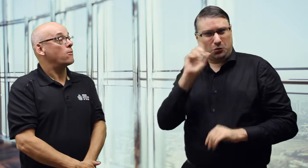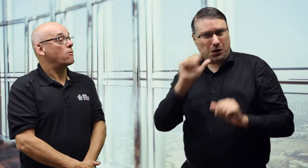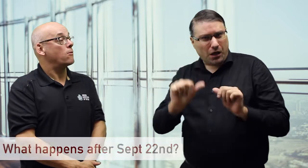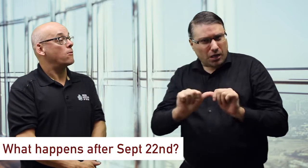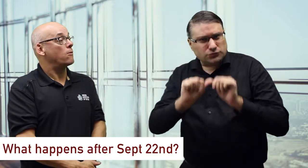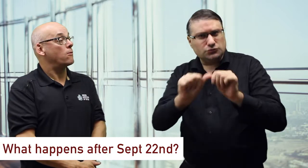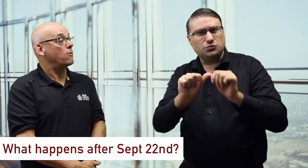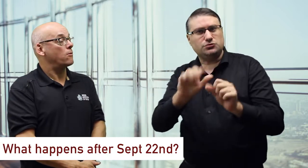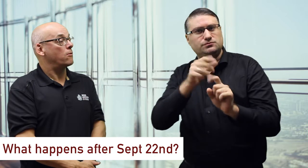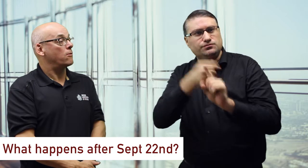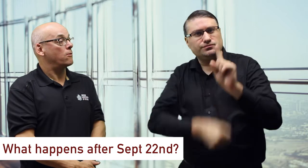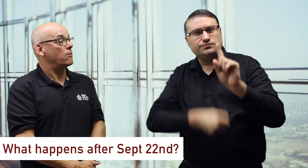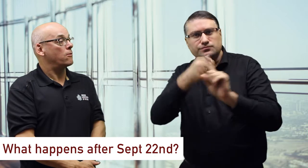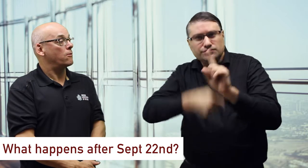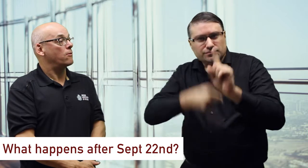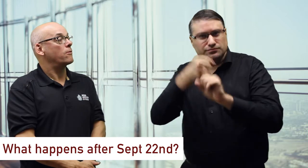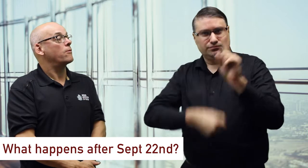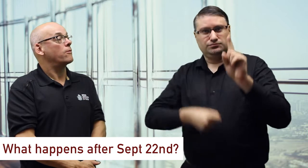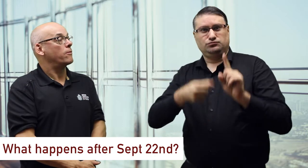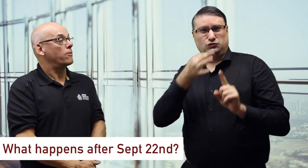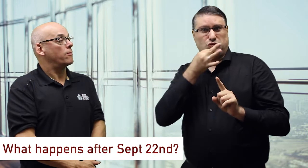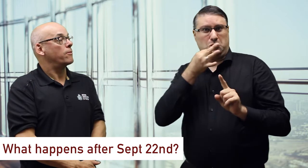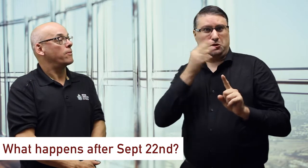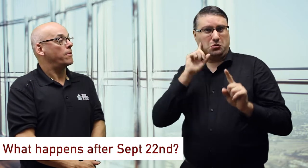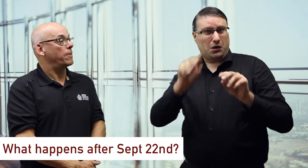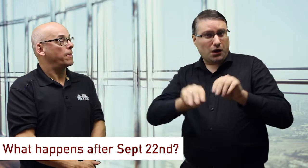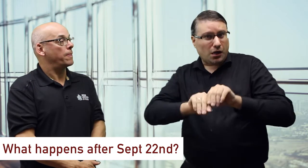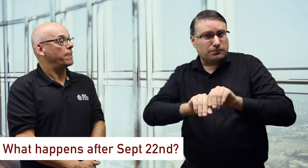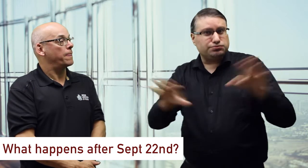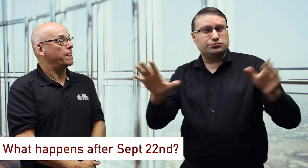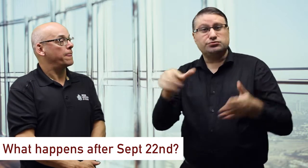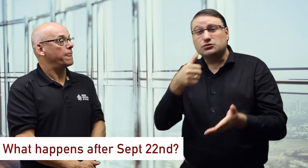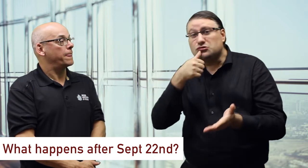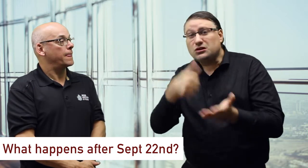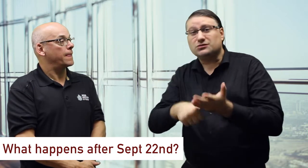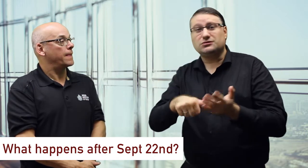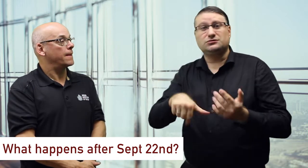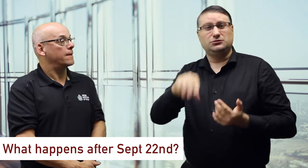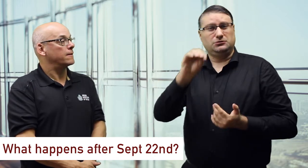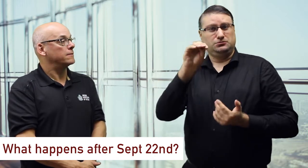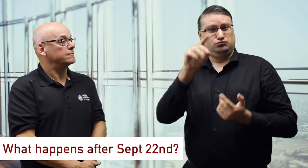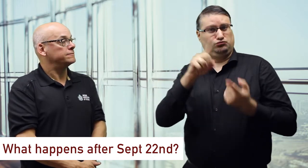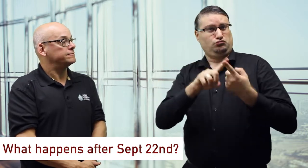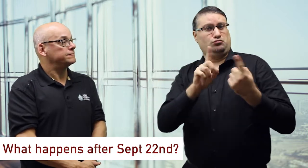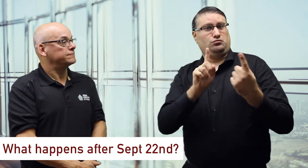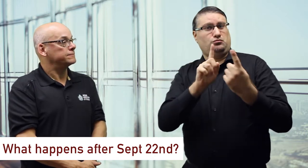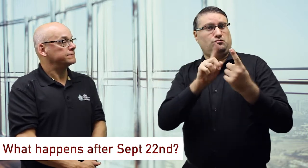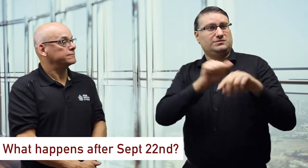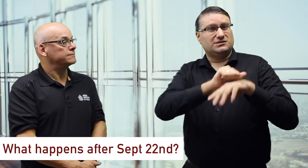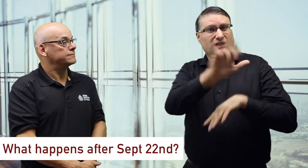We will still need to advocate more. Soon, we will be sending out template letters that